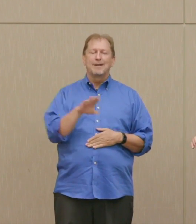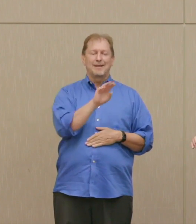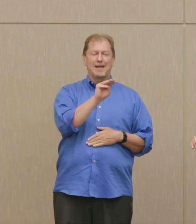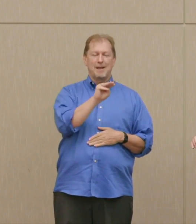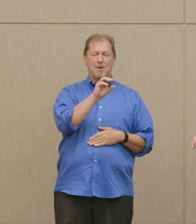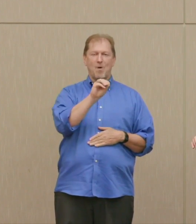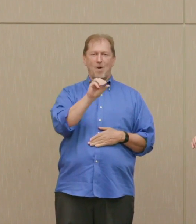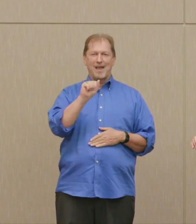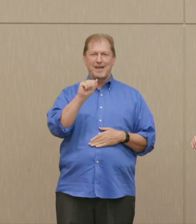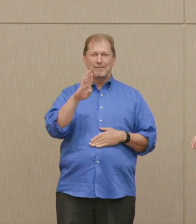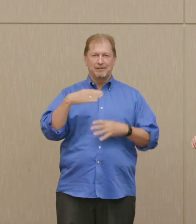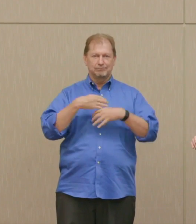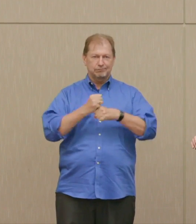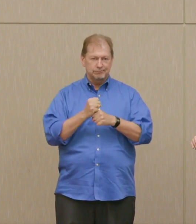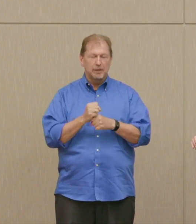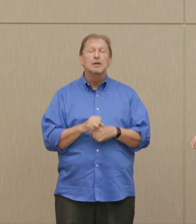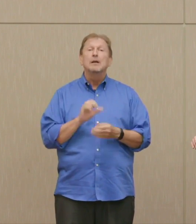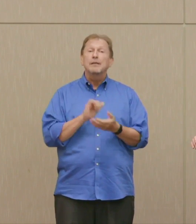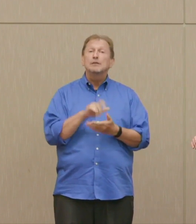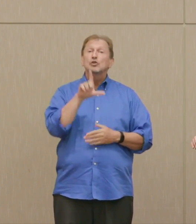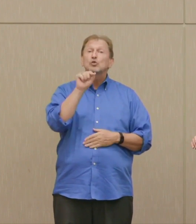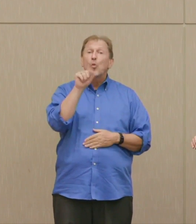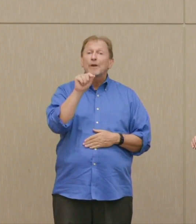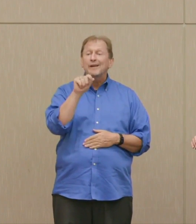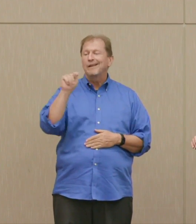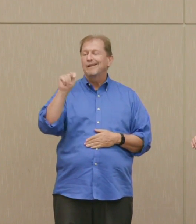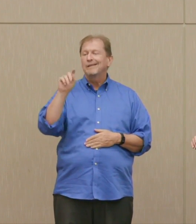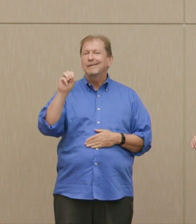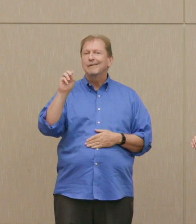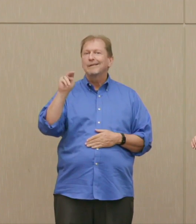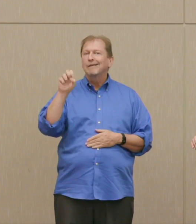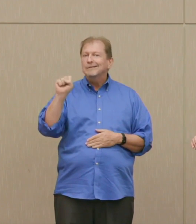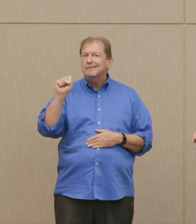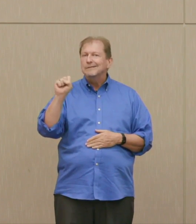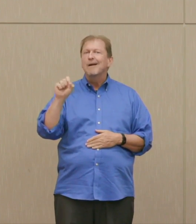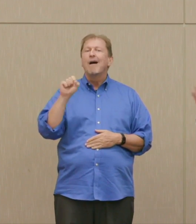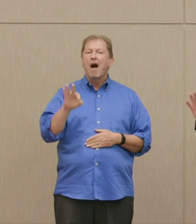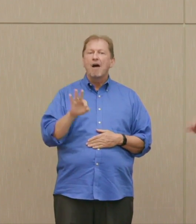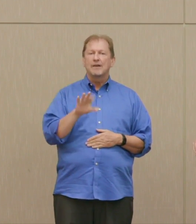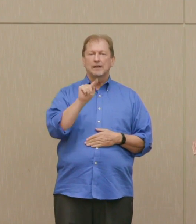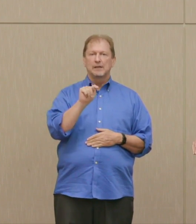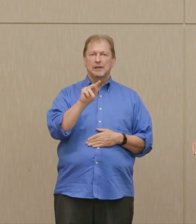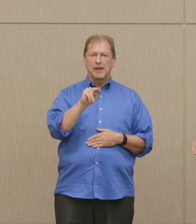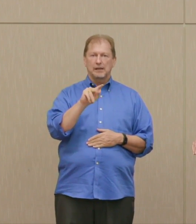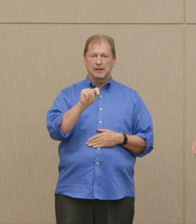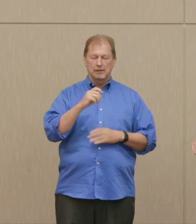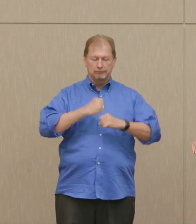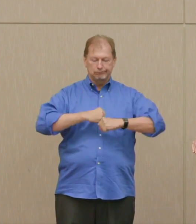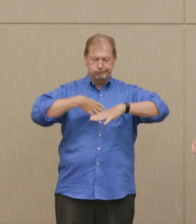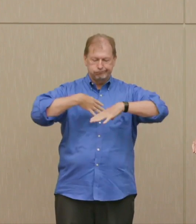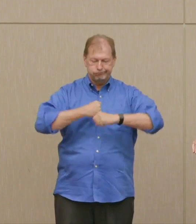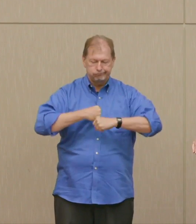20 tons of TNT equivalent. That's mistaken that it was the largest bomb we ever had.